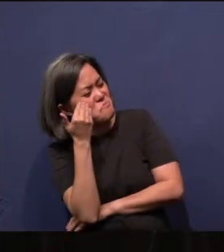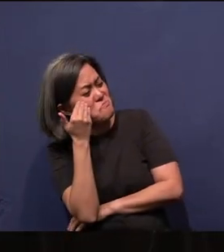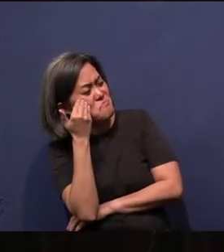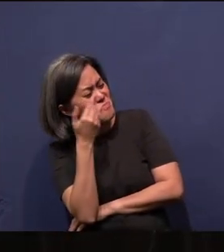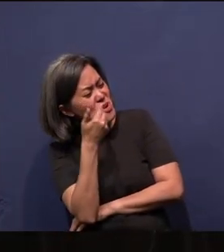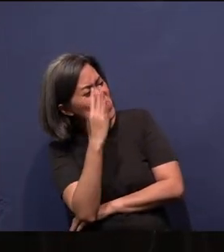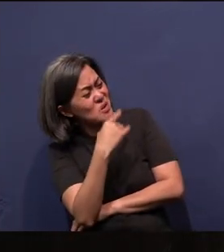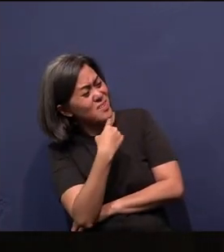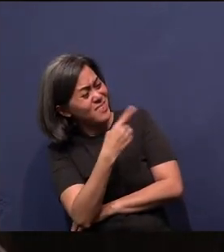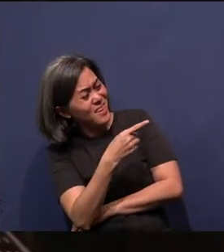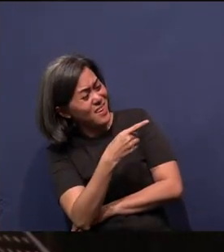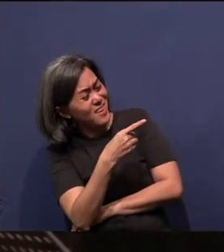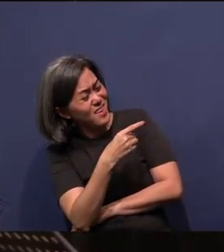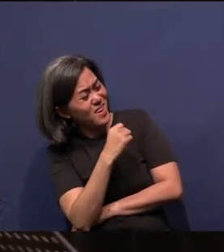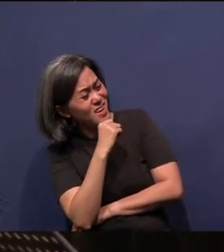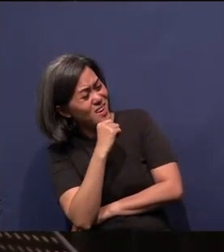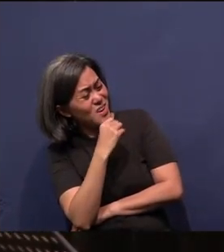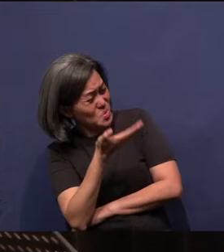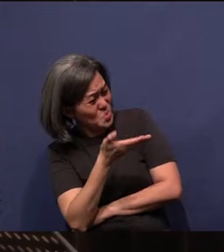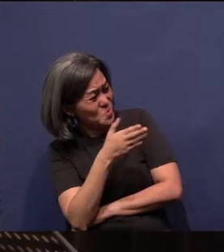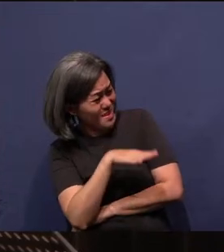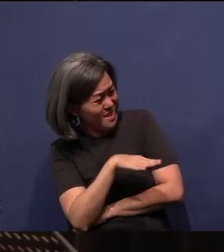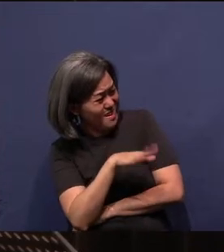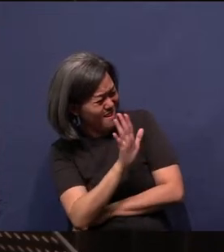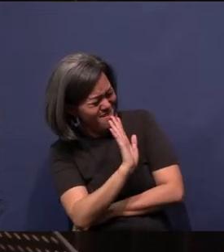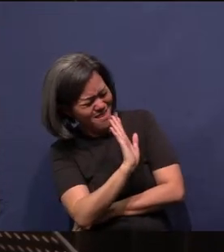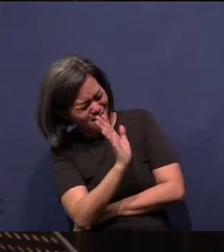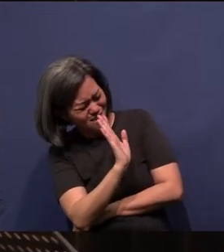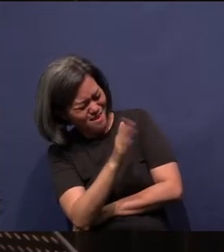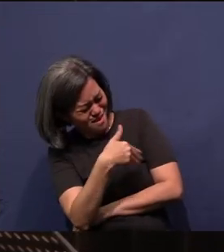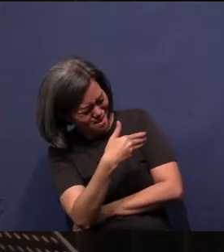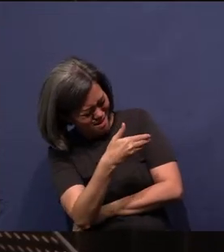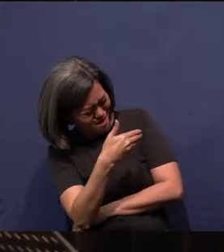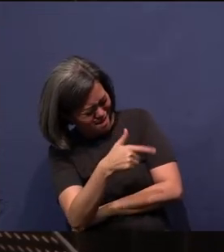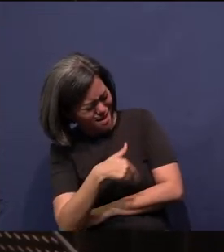won't die? No lah, you will carry on living. Don't worry. God bluff one! God doesn't tell the truth.